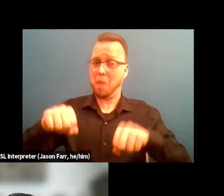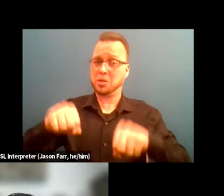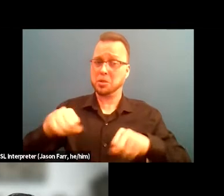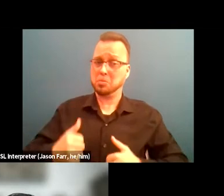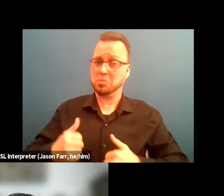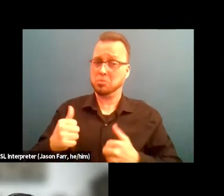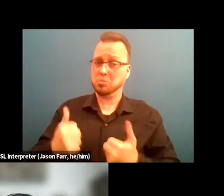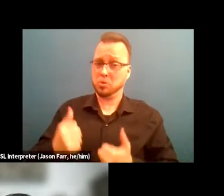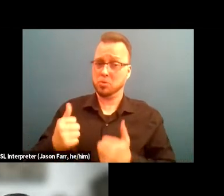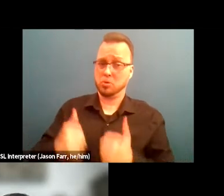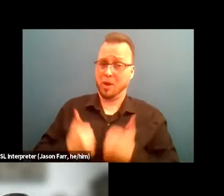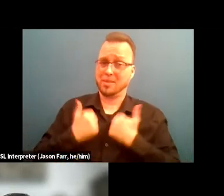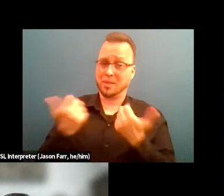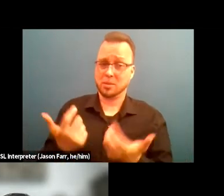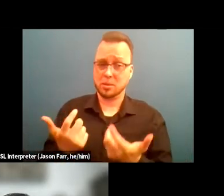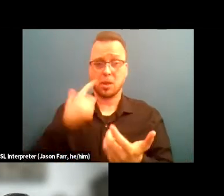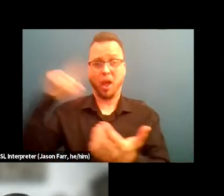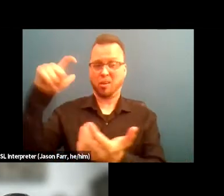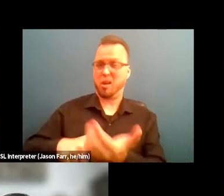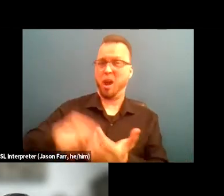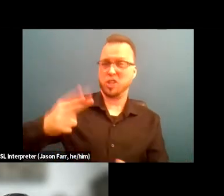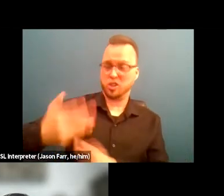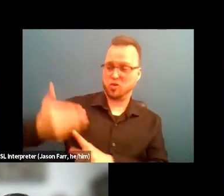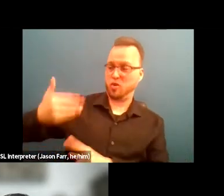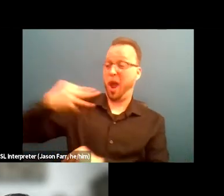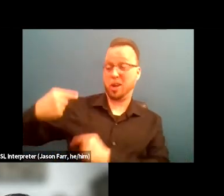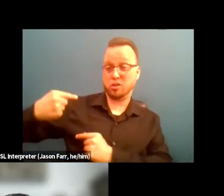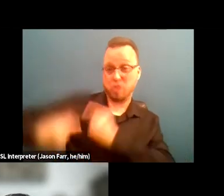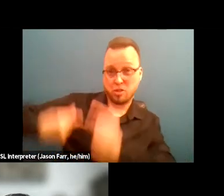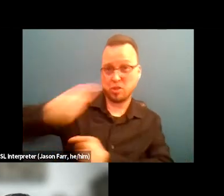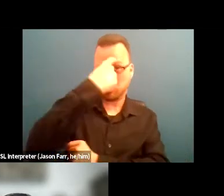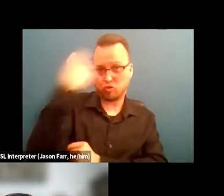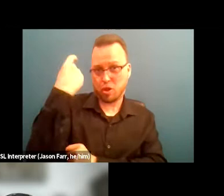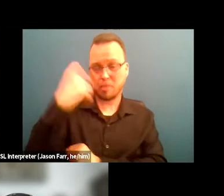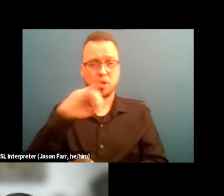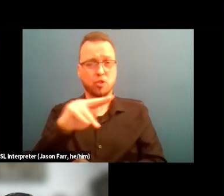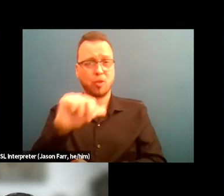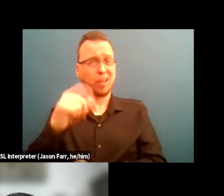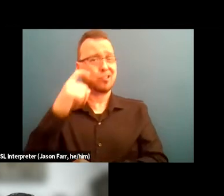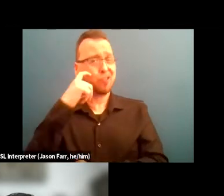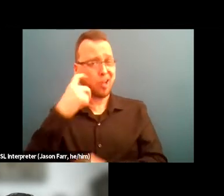acknowledge historical and generational trauma. And Julia just touched bases on a lot of that that's transpired,